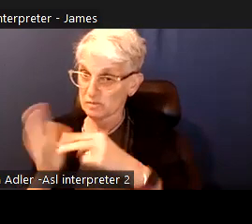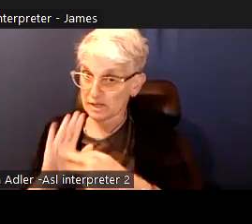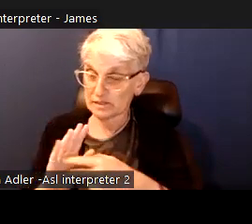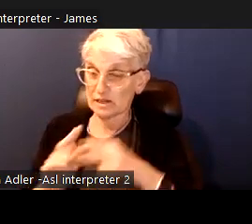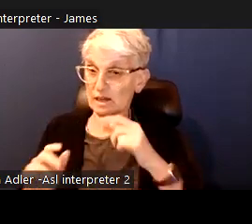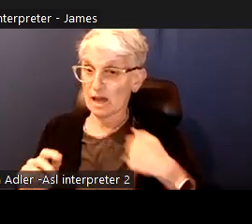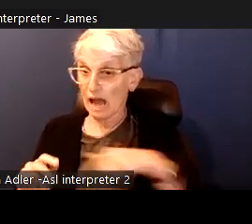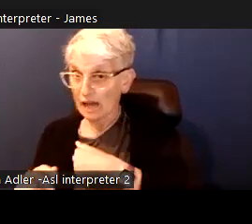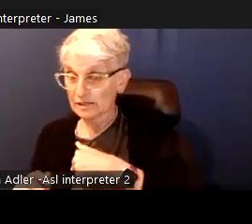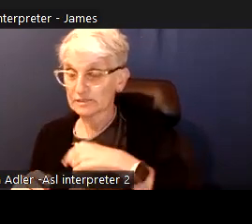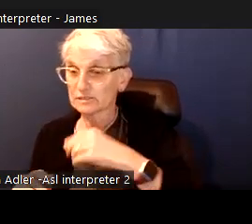and basic city services.